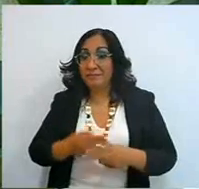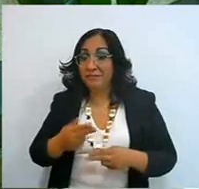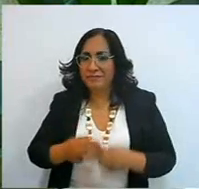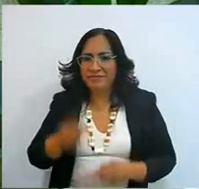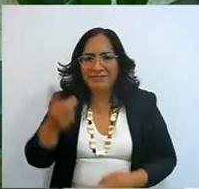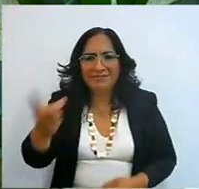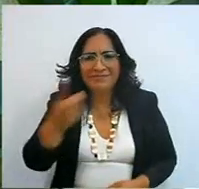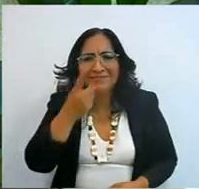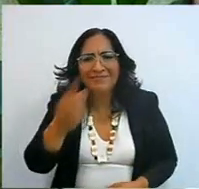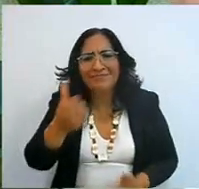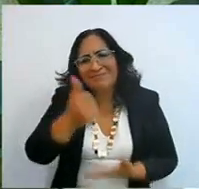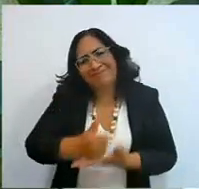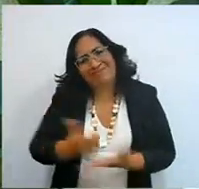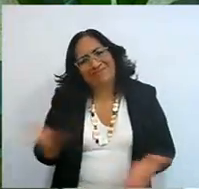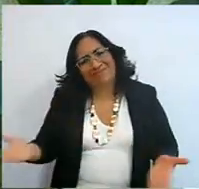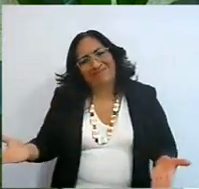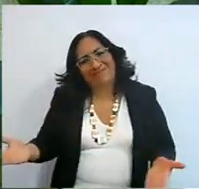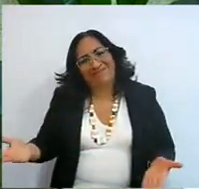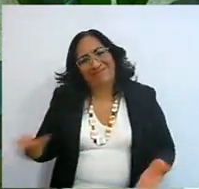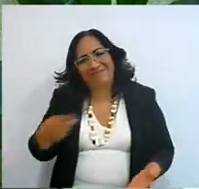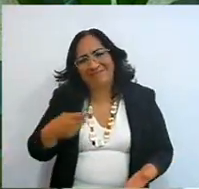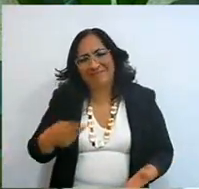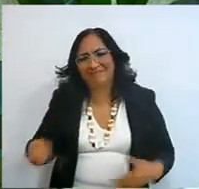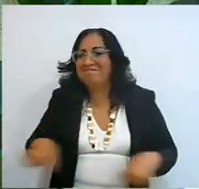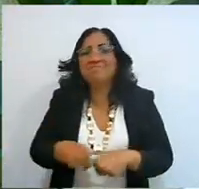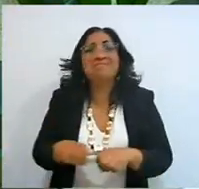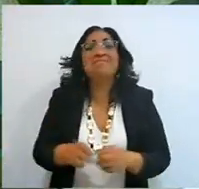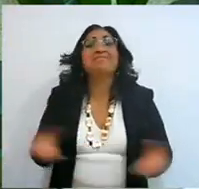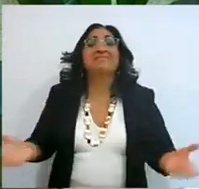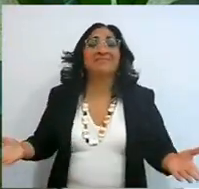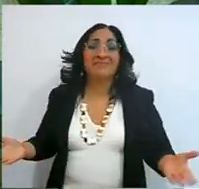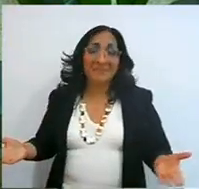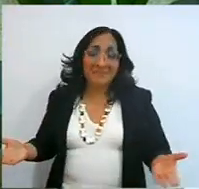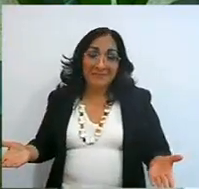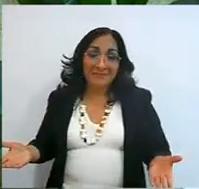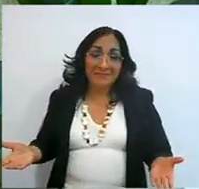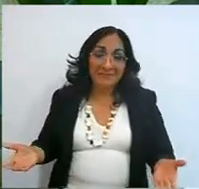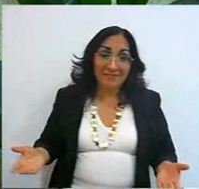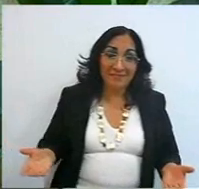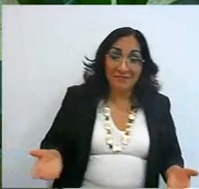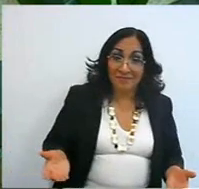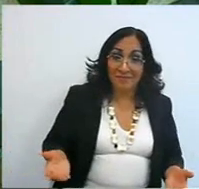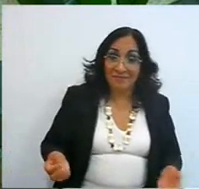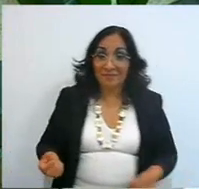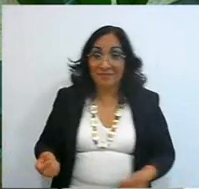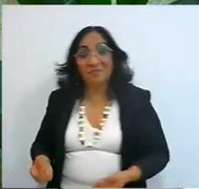amen, oh yes amen, you didn't even know why, look, and they had just left the service,